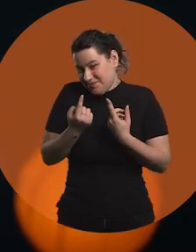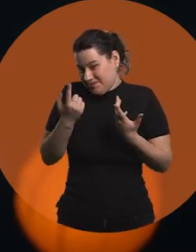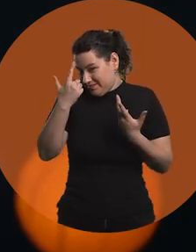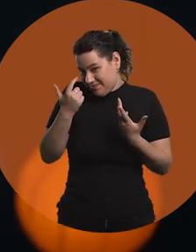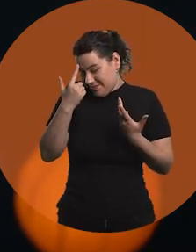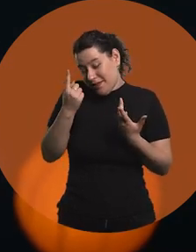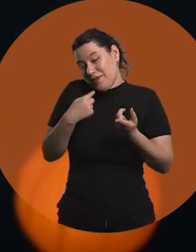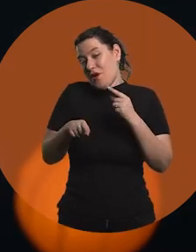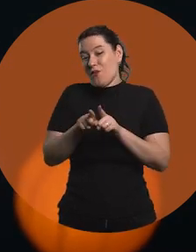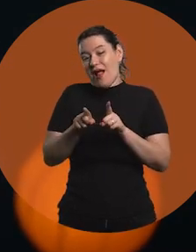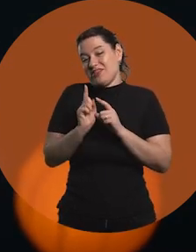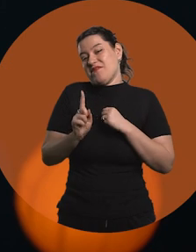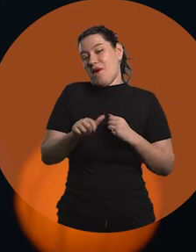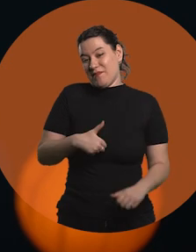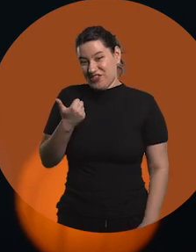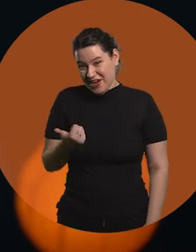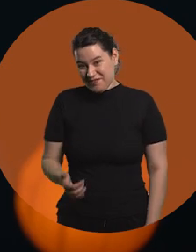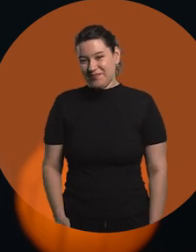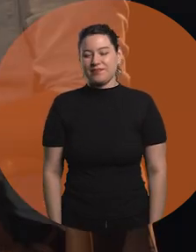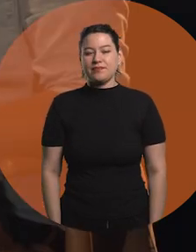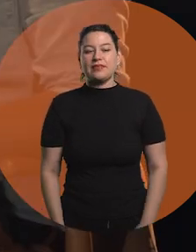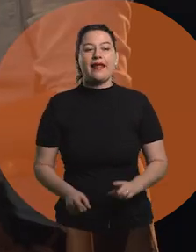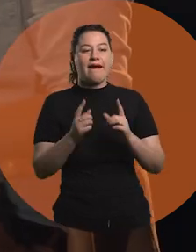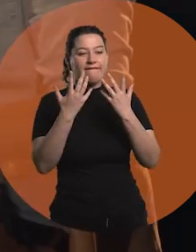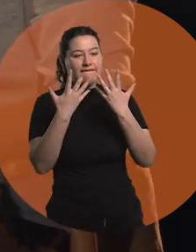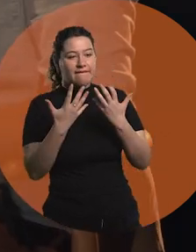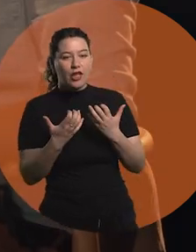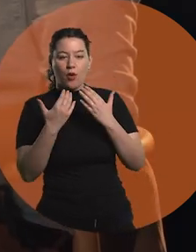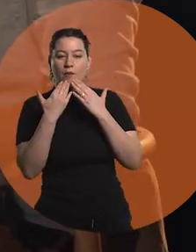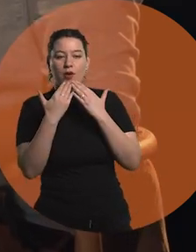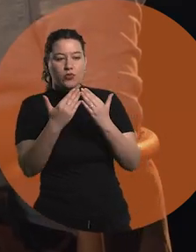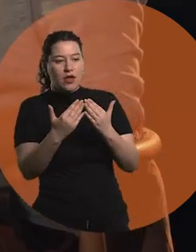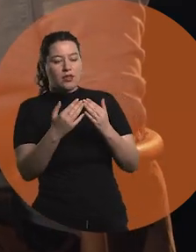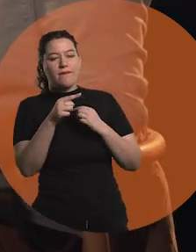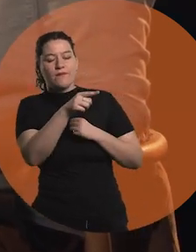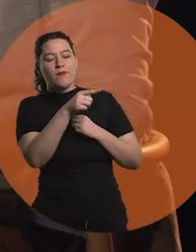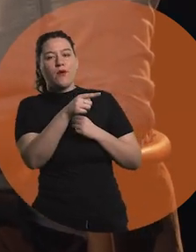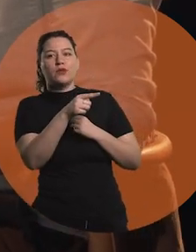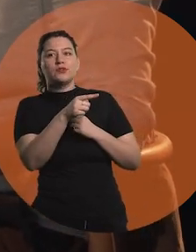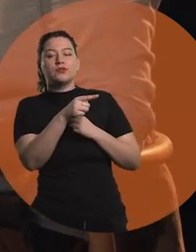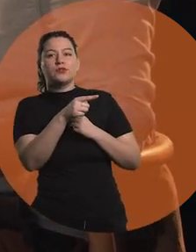And, well, I think you have to use it to your advantage. I wanted to ask you